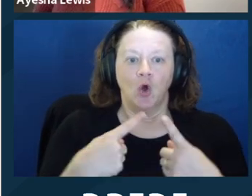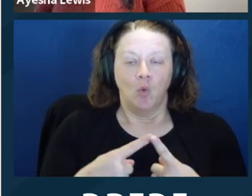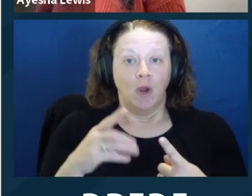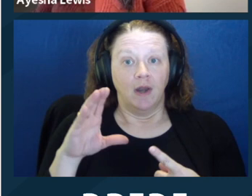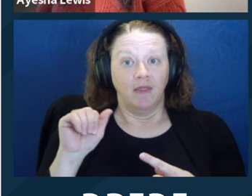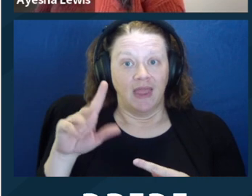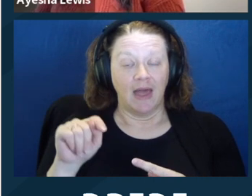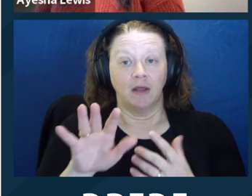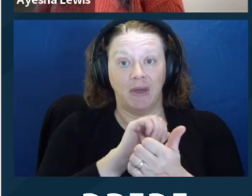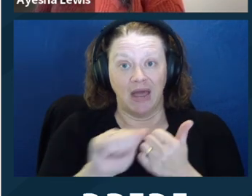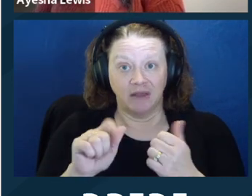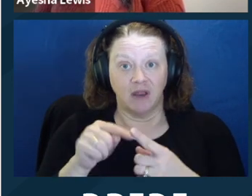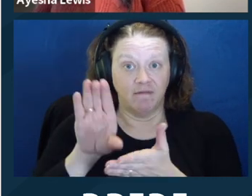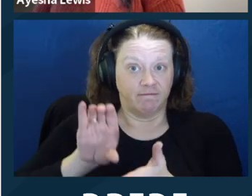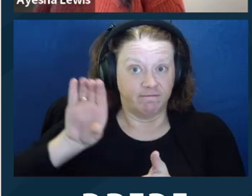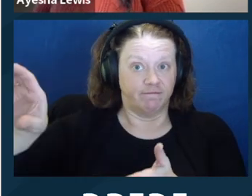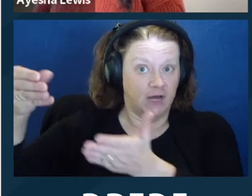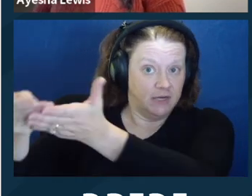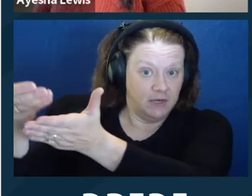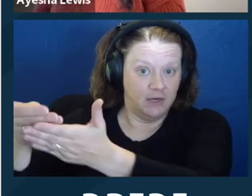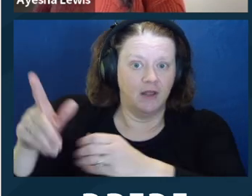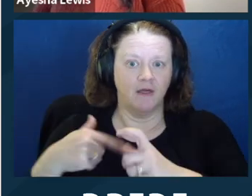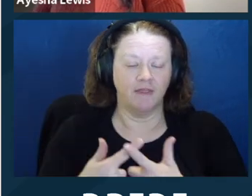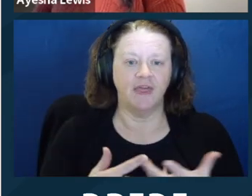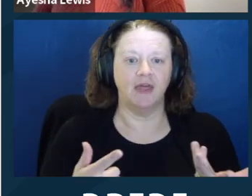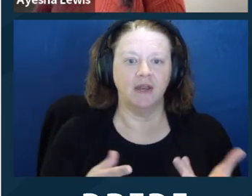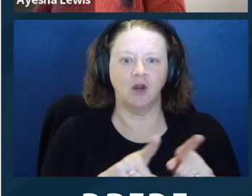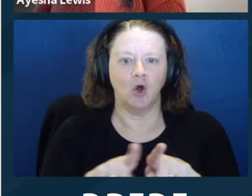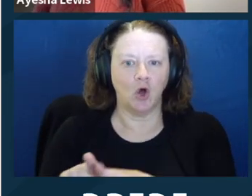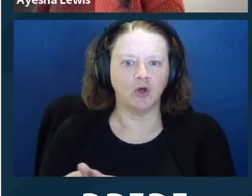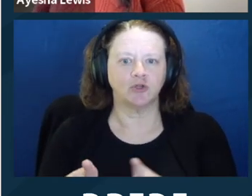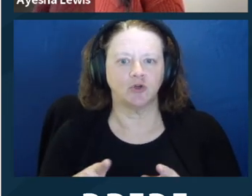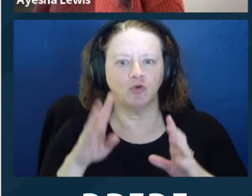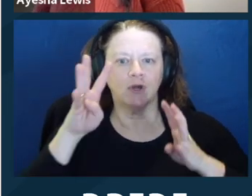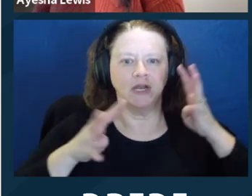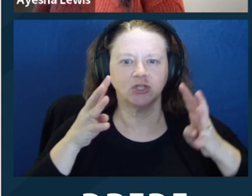supported decisionmaking. That would be housed at superior court self‑help centers. It